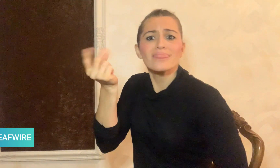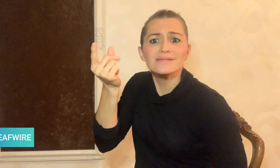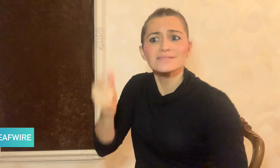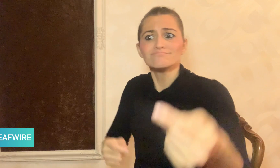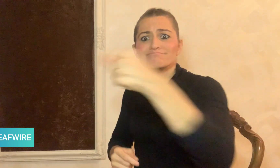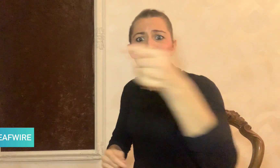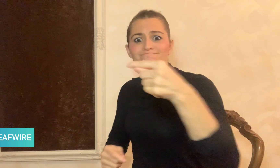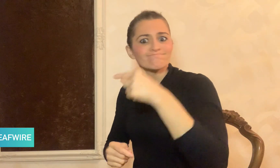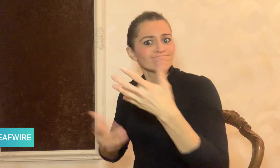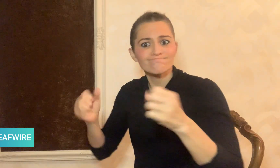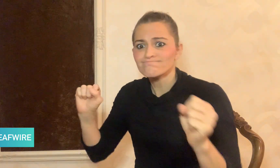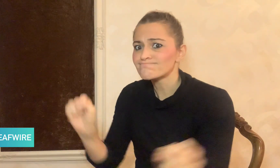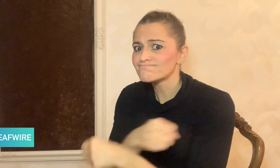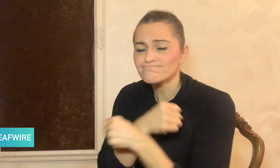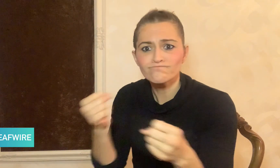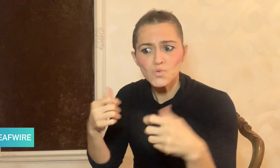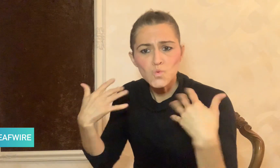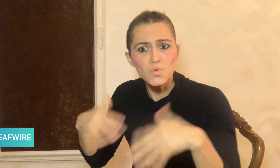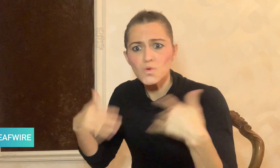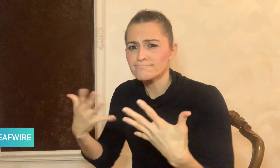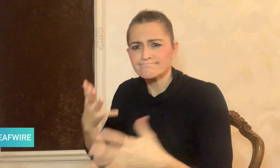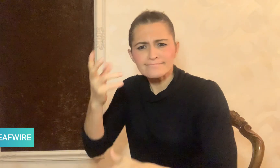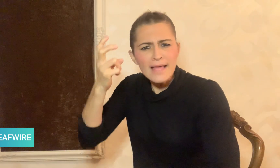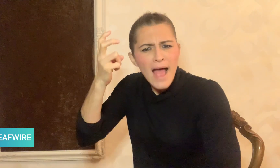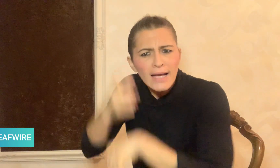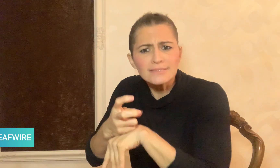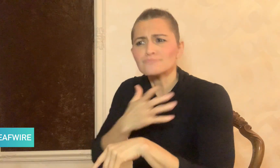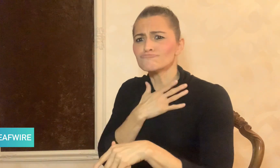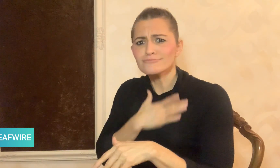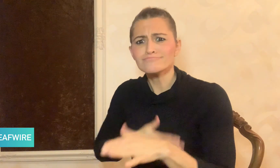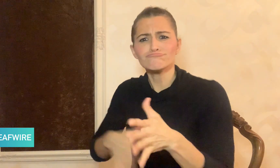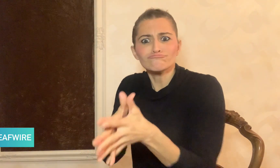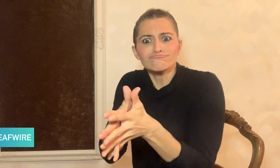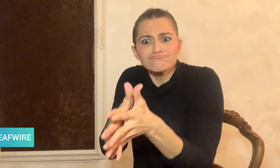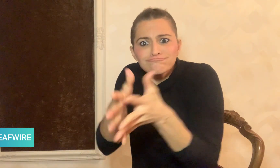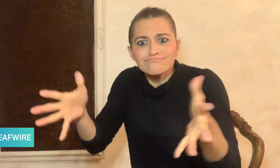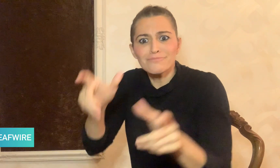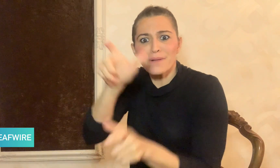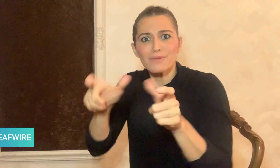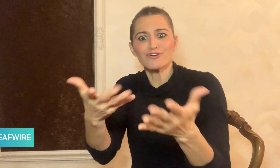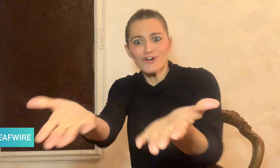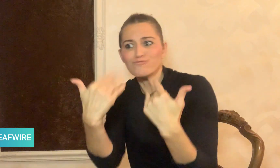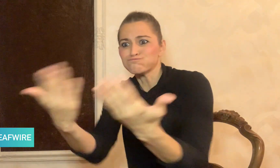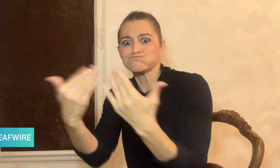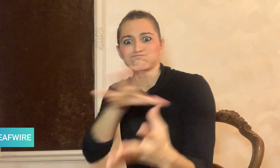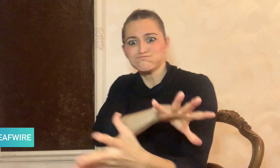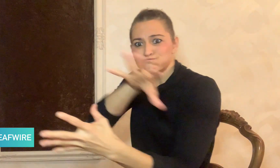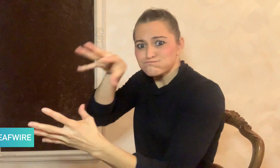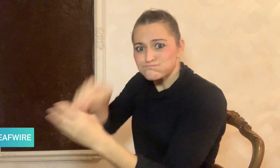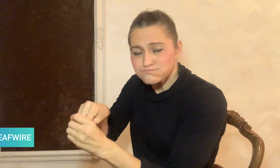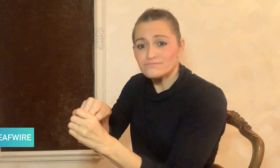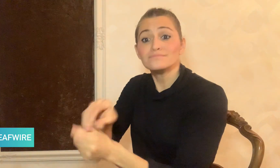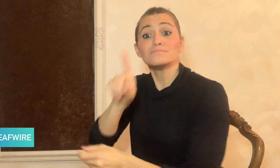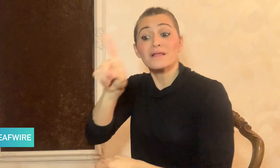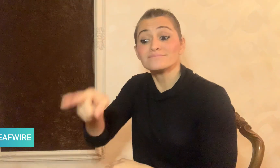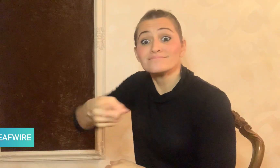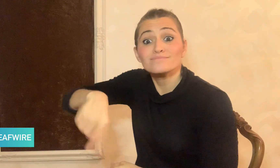it was hard to expand participation. The students enjoyed